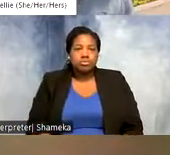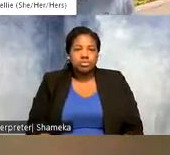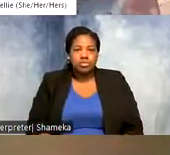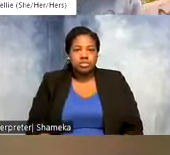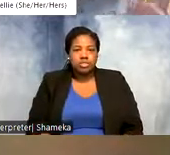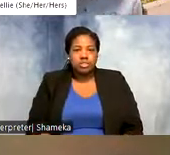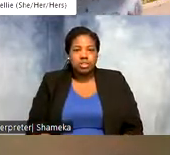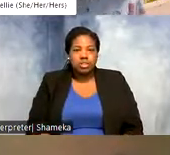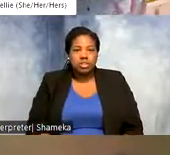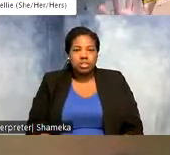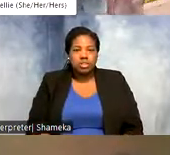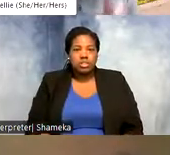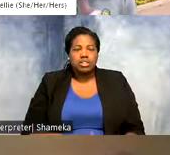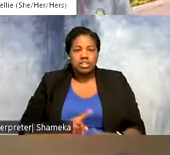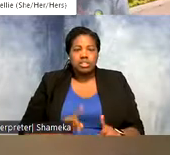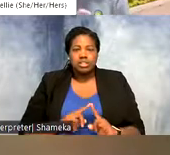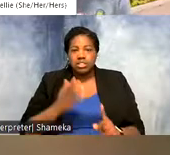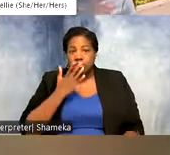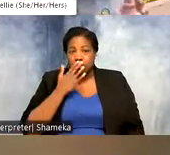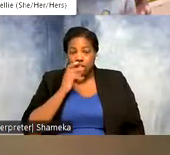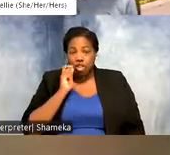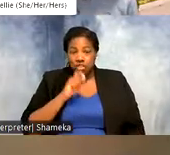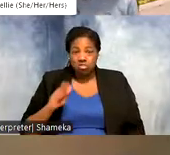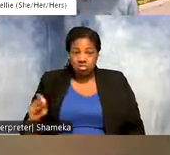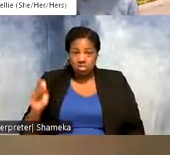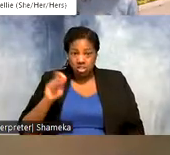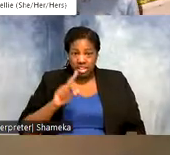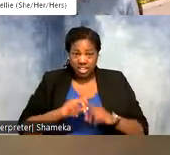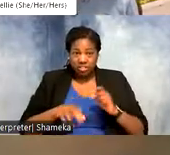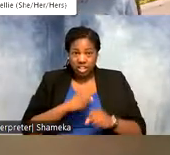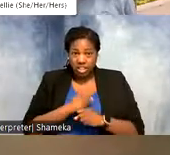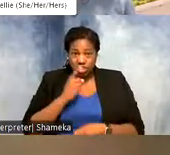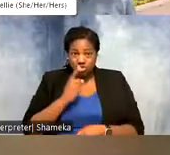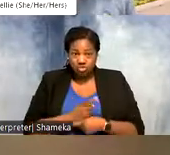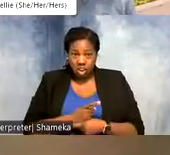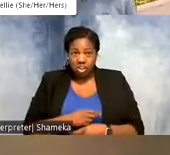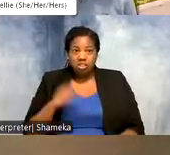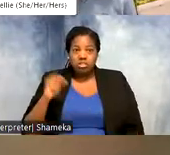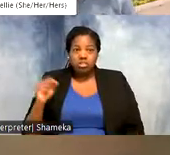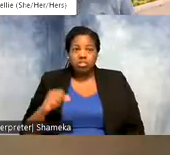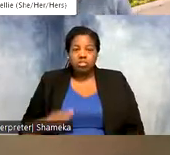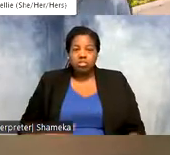question, the different color dots those are the different years, right? >>Allie: yes yeah. >>Shellie: Emily had asked